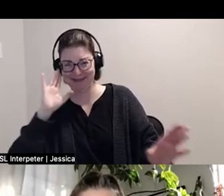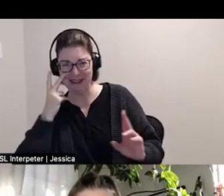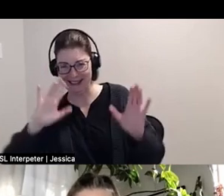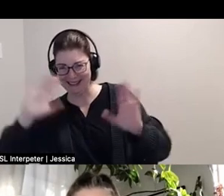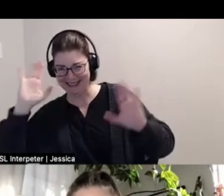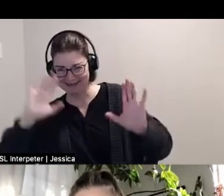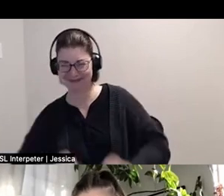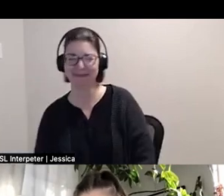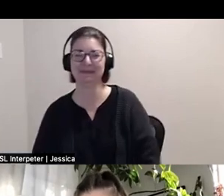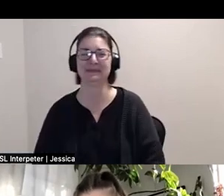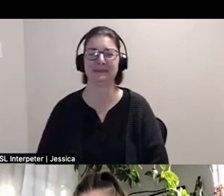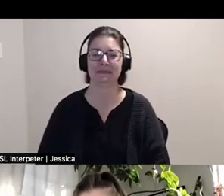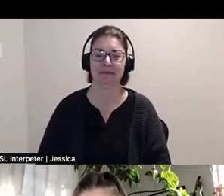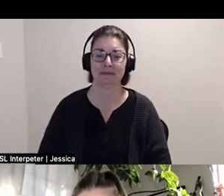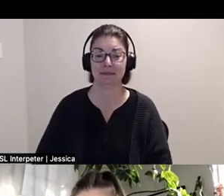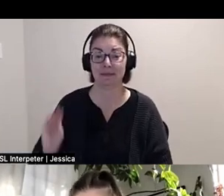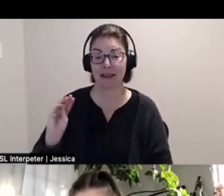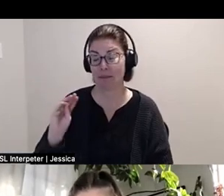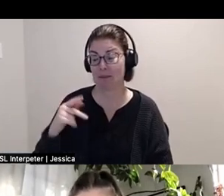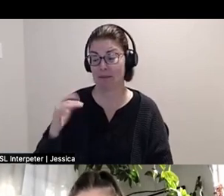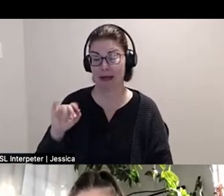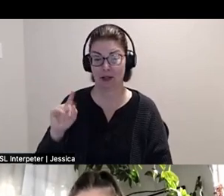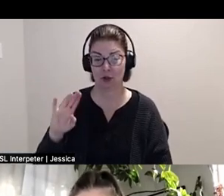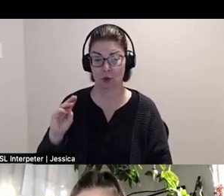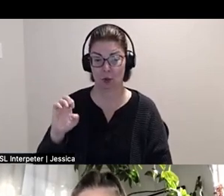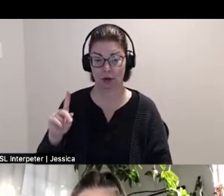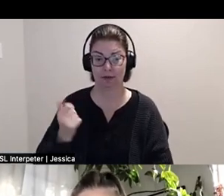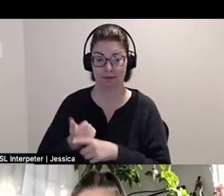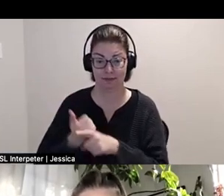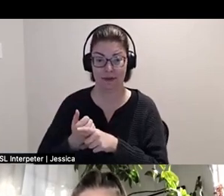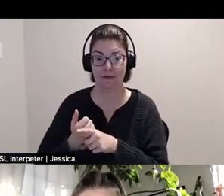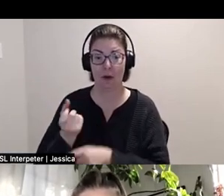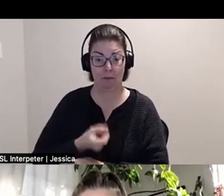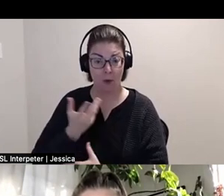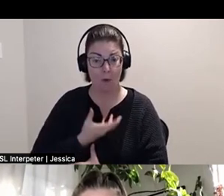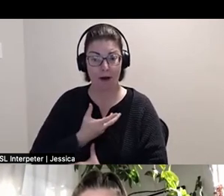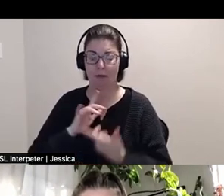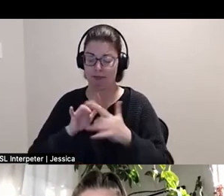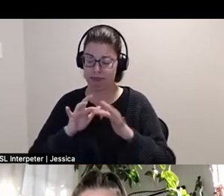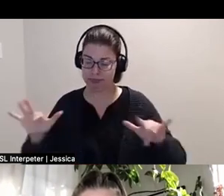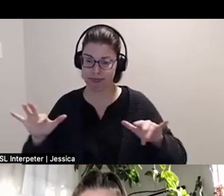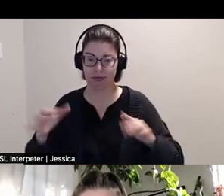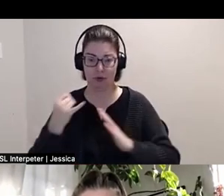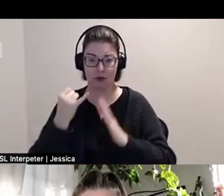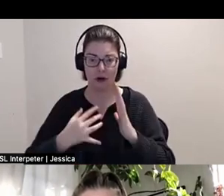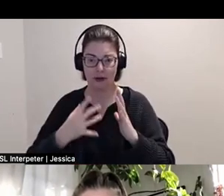m. patchwork monoceros is a poet and interdisciplinary artist exploring polysensory production